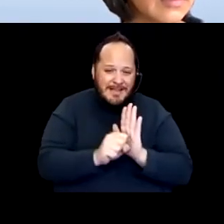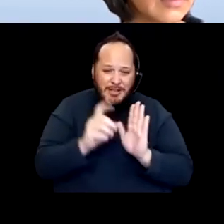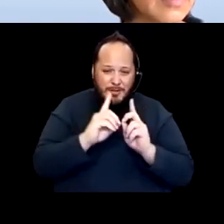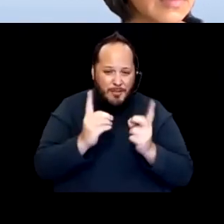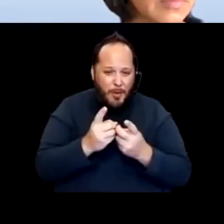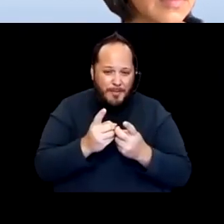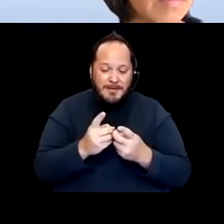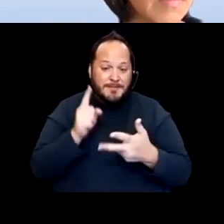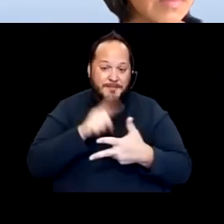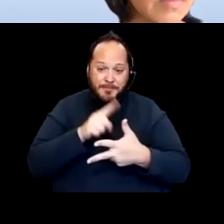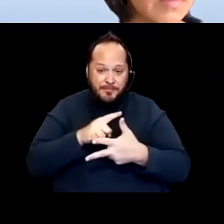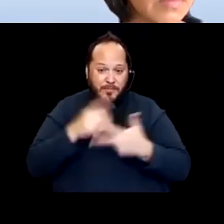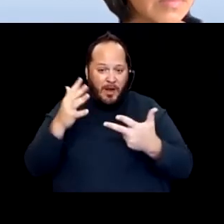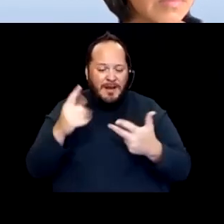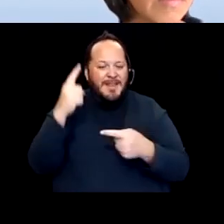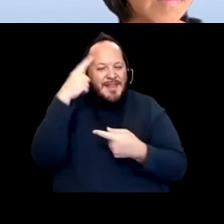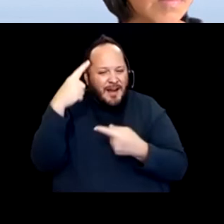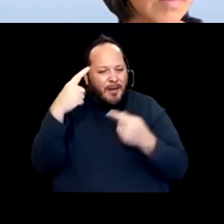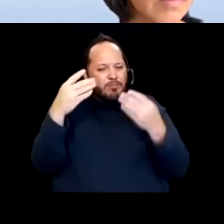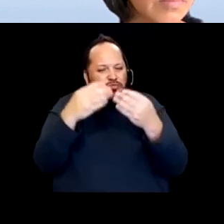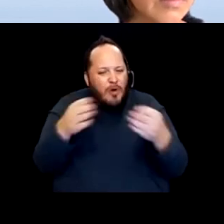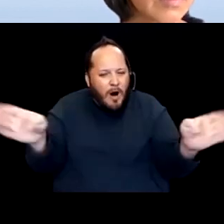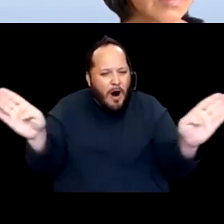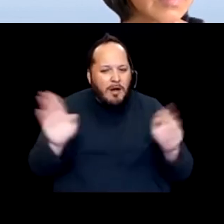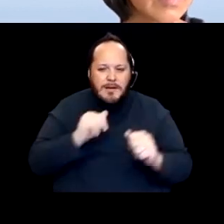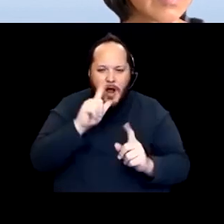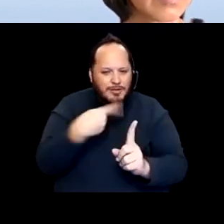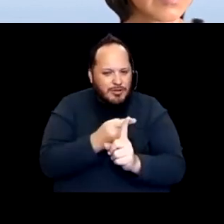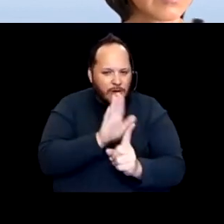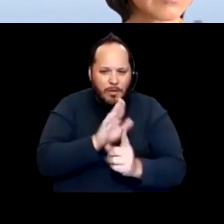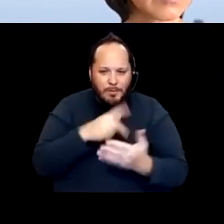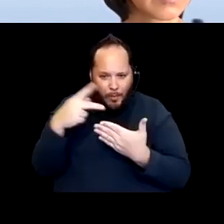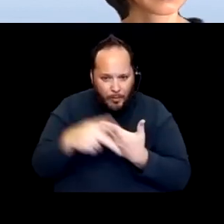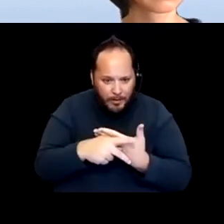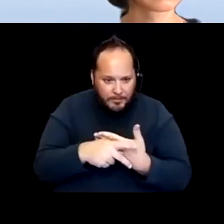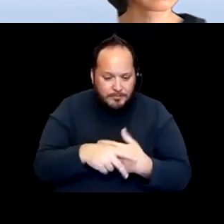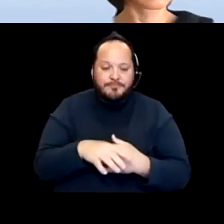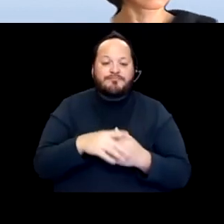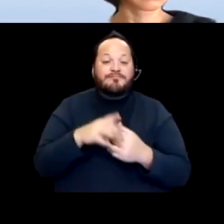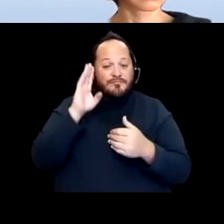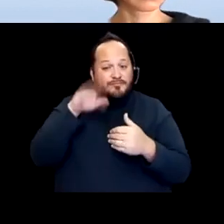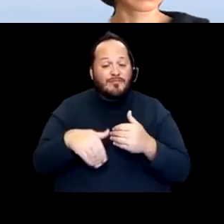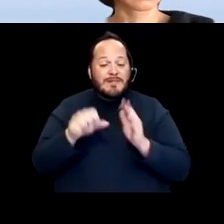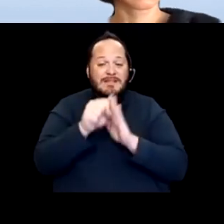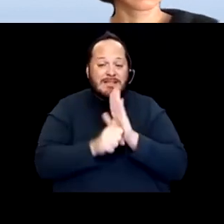Think broader. You know Department of Developmental Services issues that they released, they have a program they deliver. It's through the regional centers.